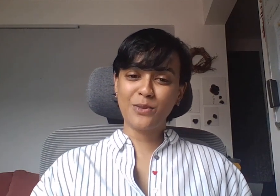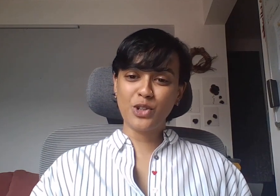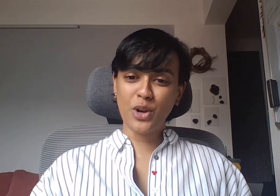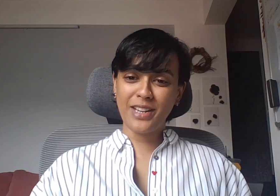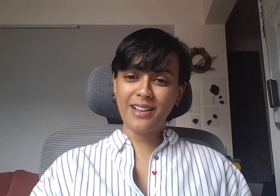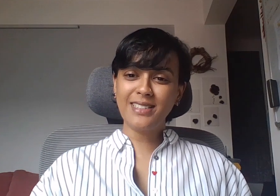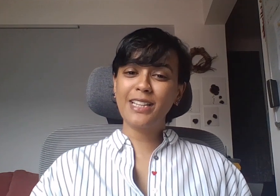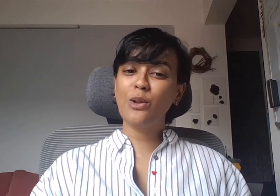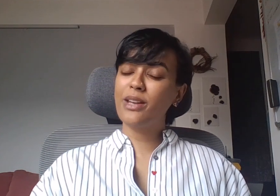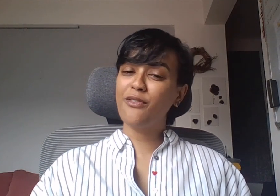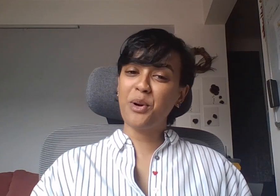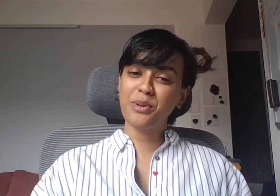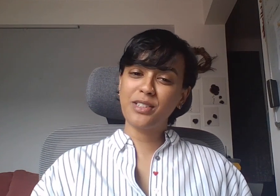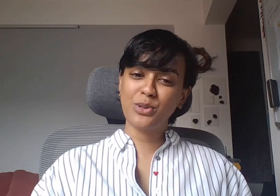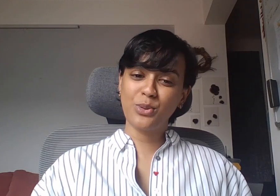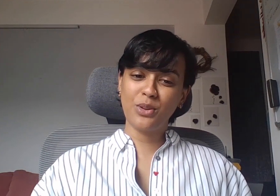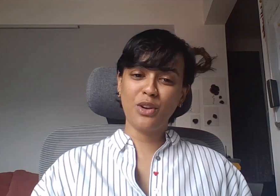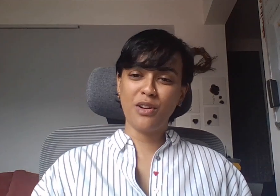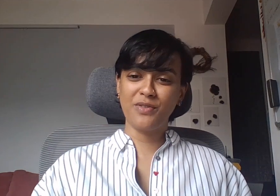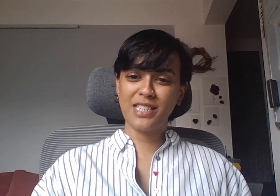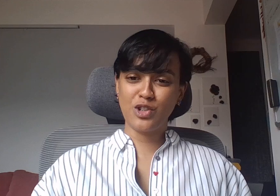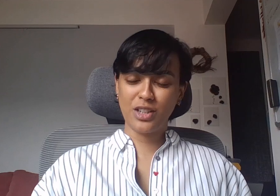for joining us and looking forward to the conversation.